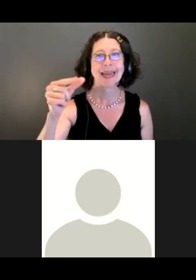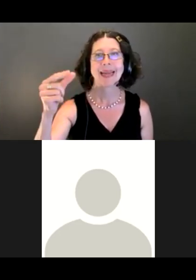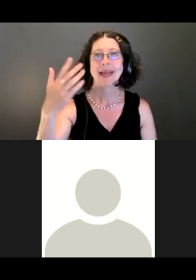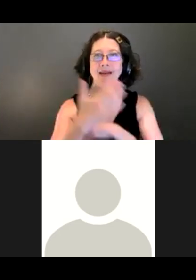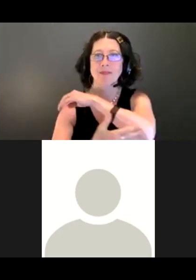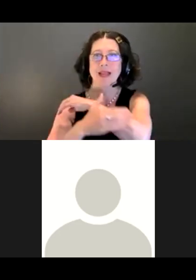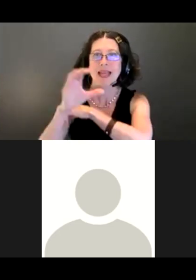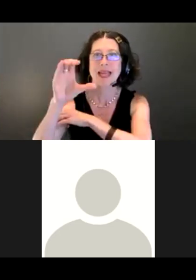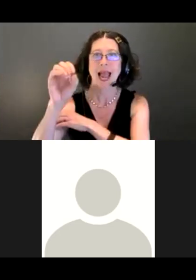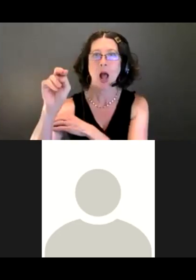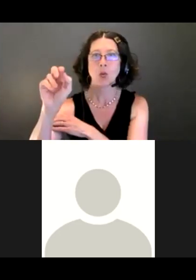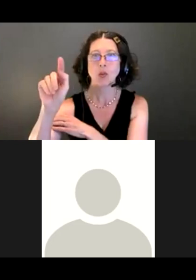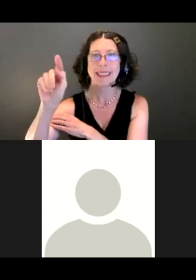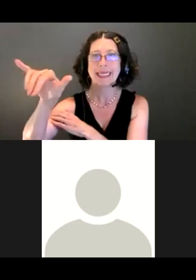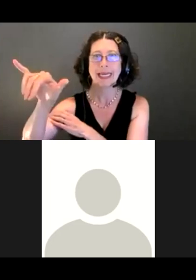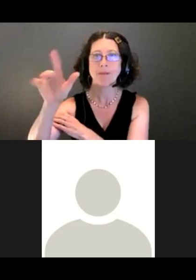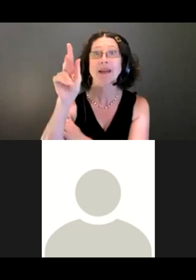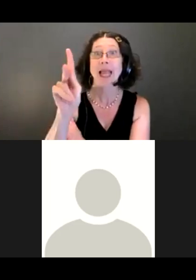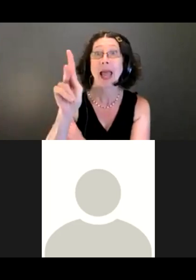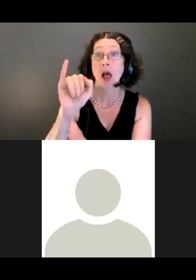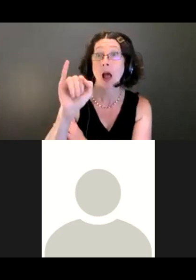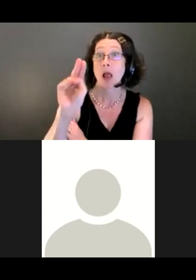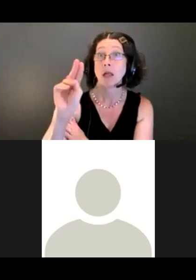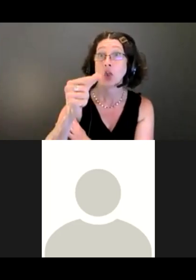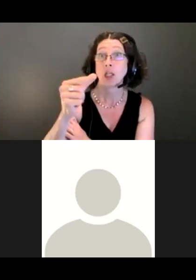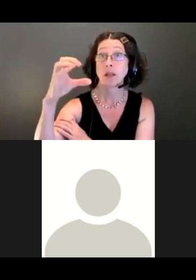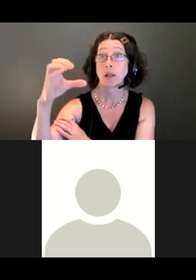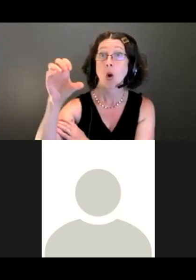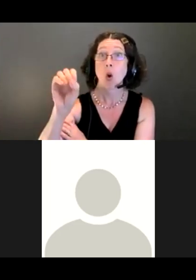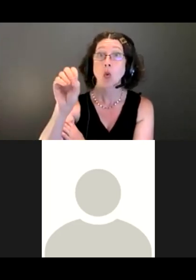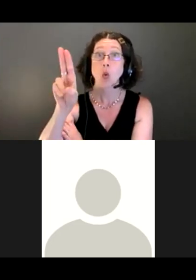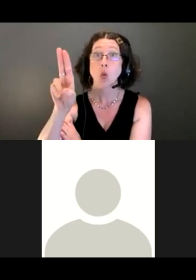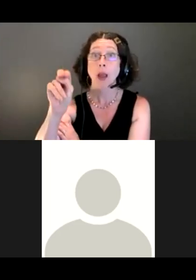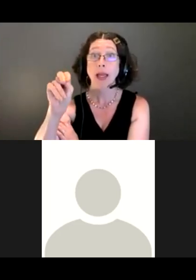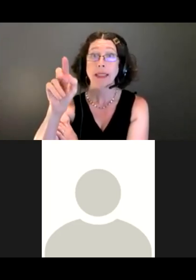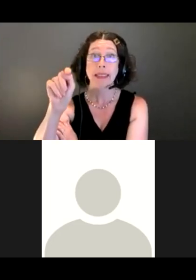ov.